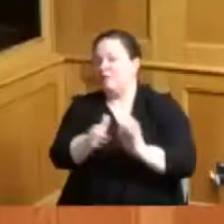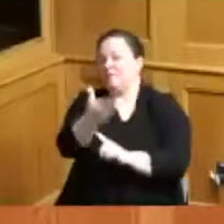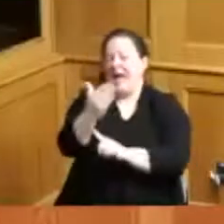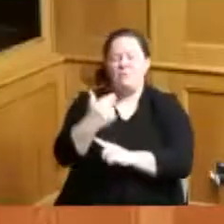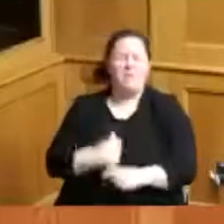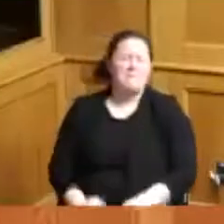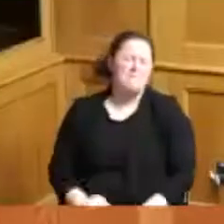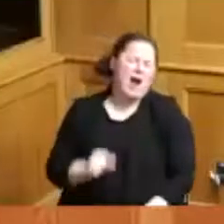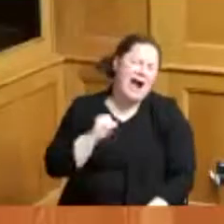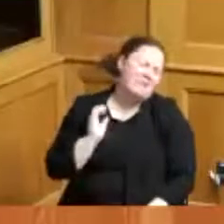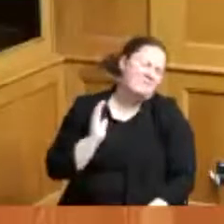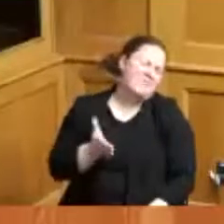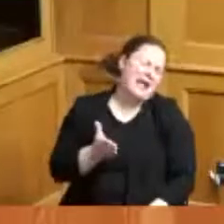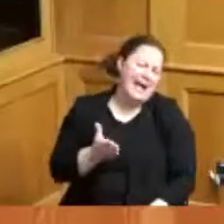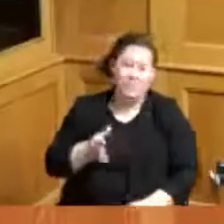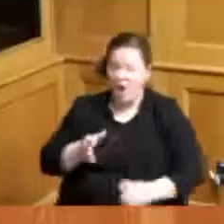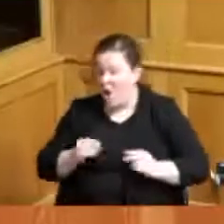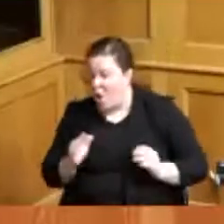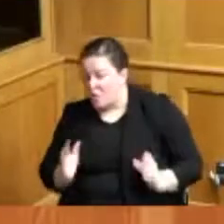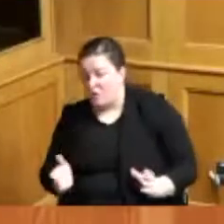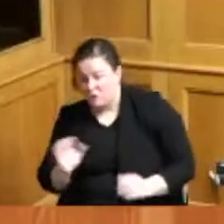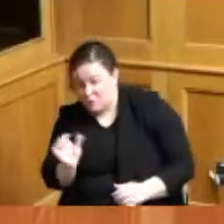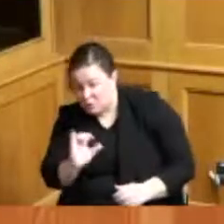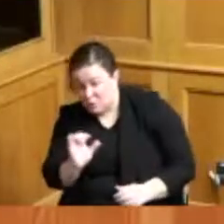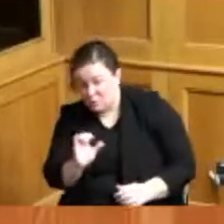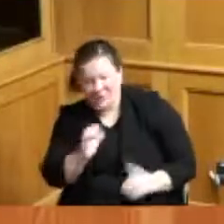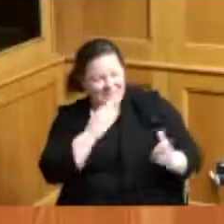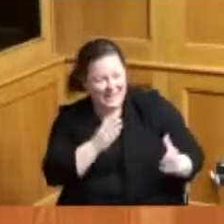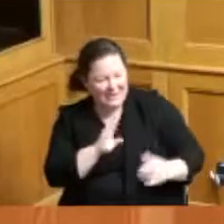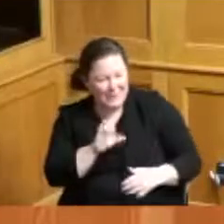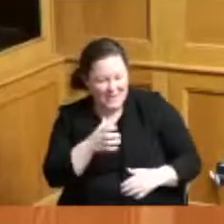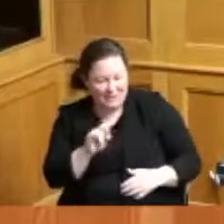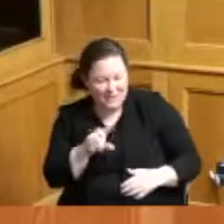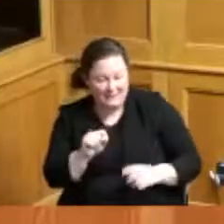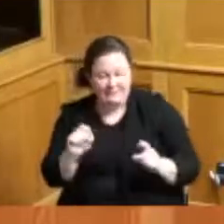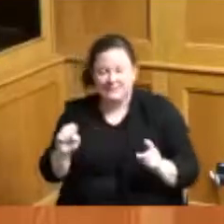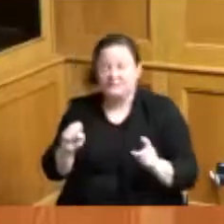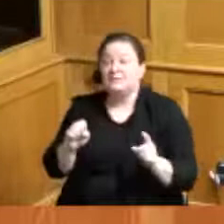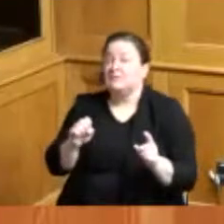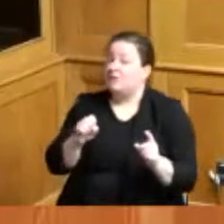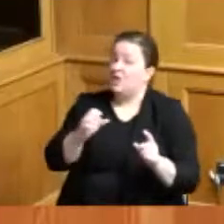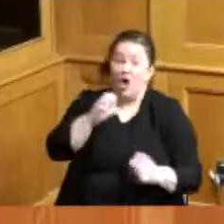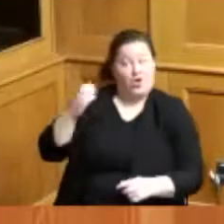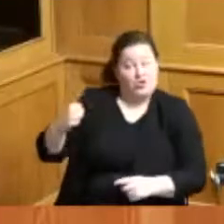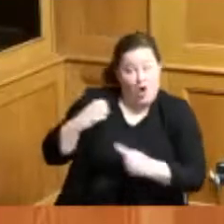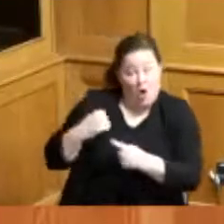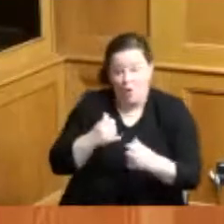proud of the owners thank you Bridget the coaches the players for shining a light on this region